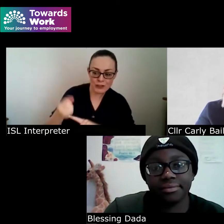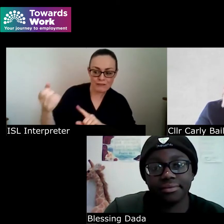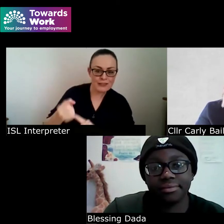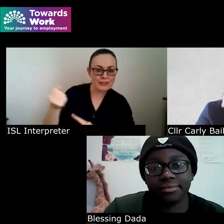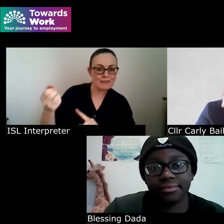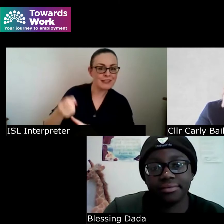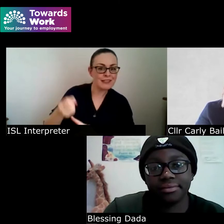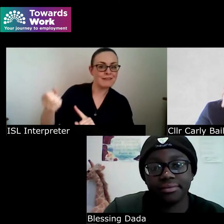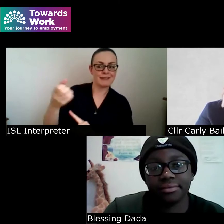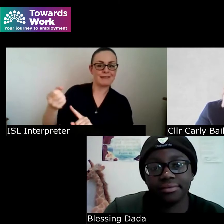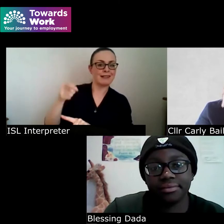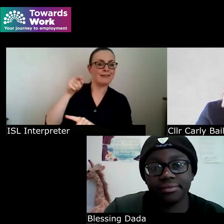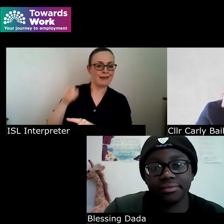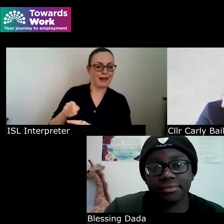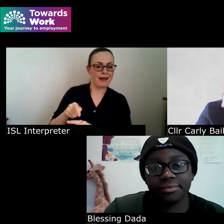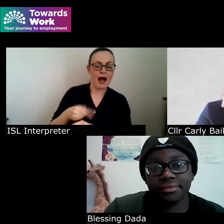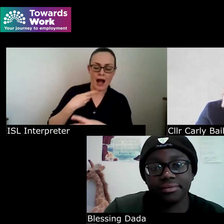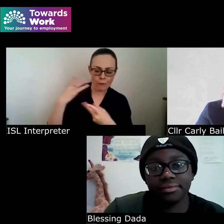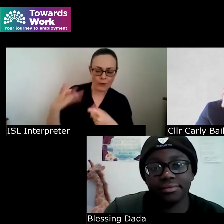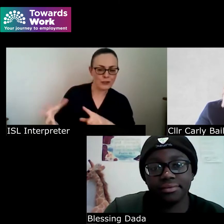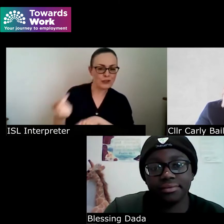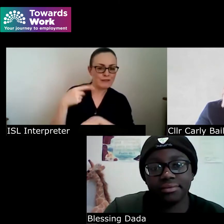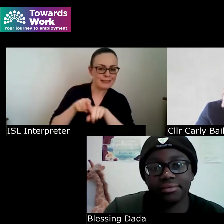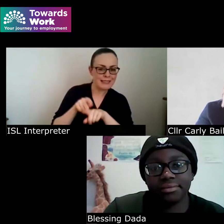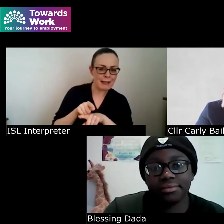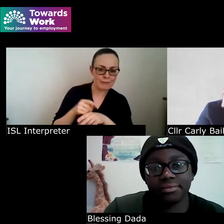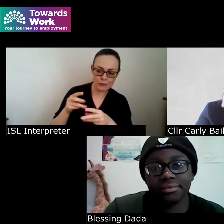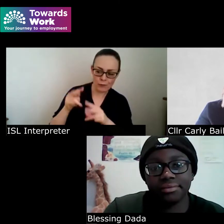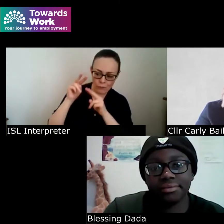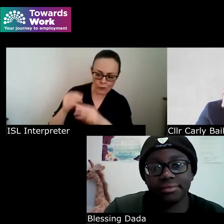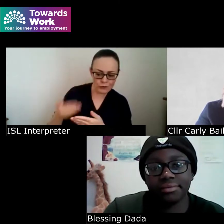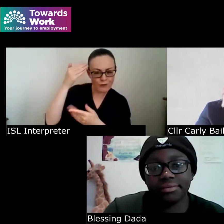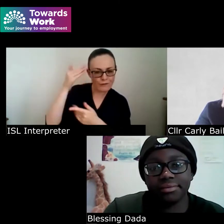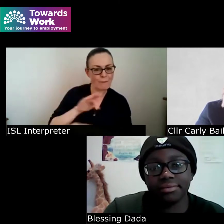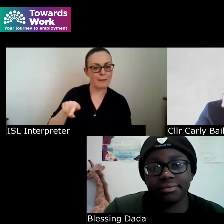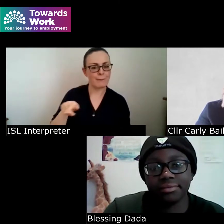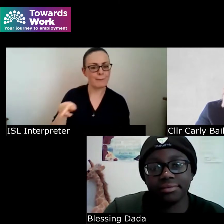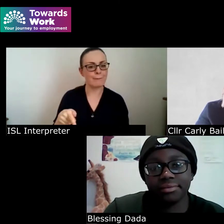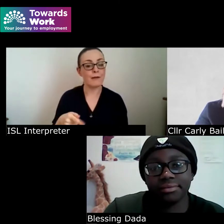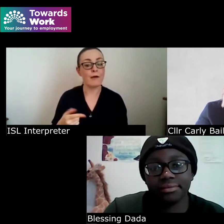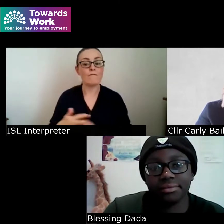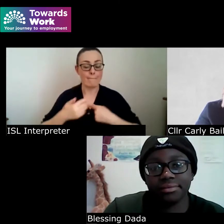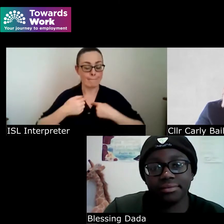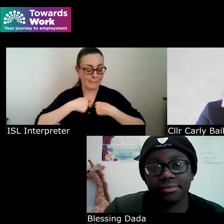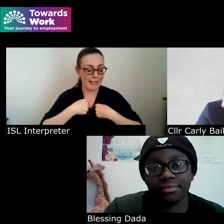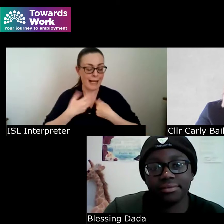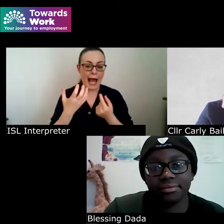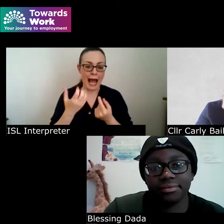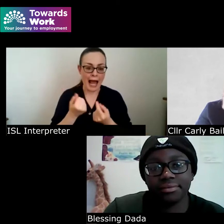what it is that you are aiming to achieve for me I am surrounded by development coaches